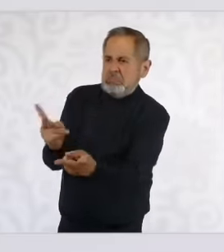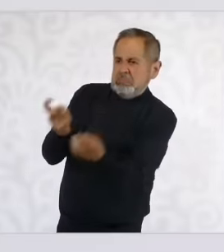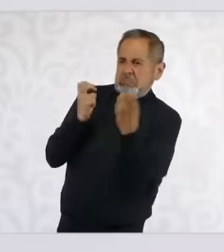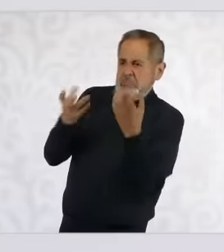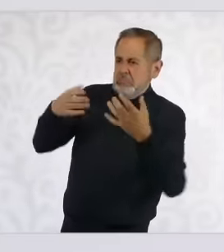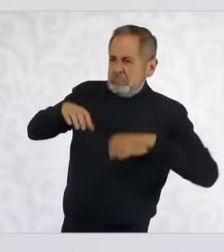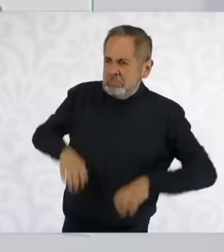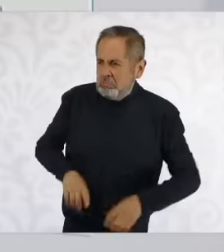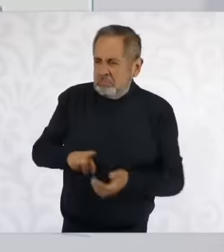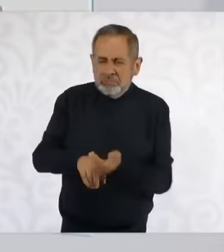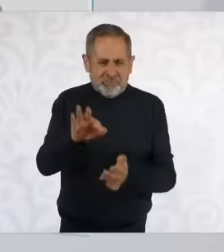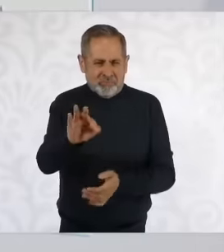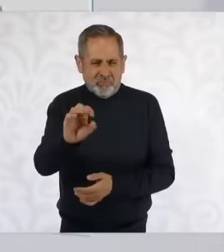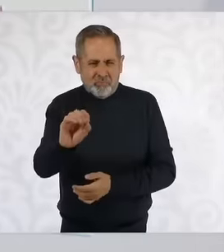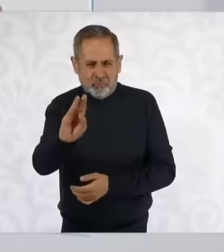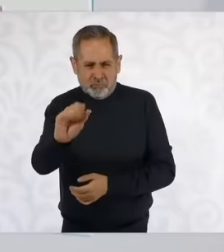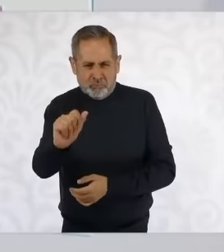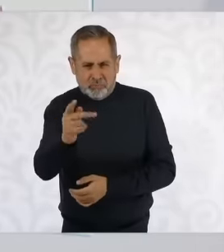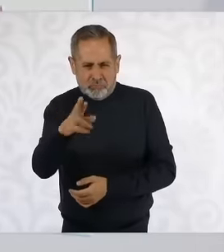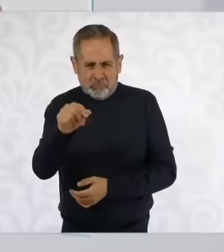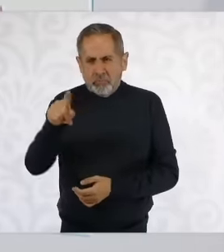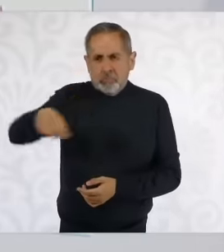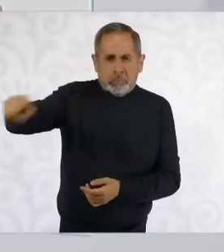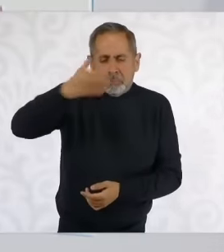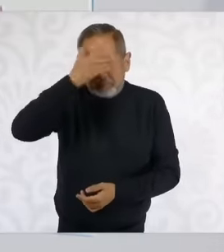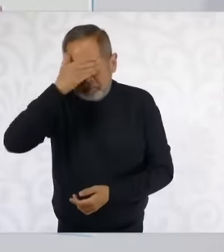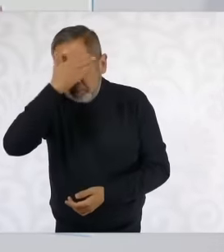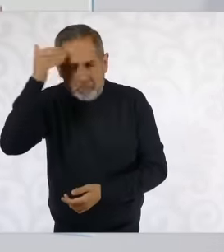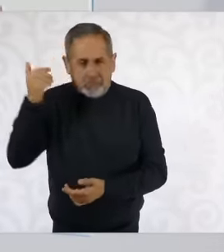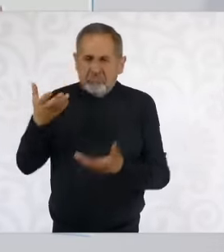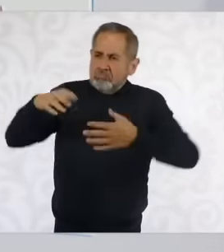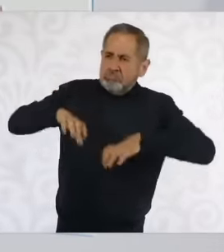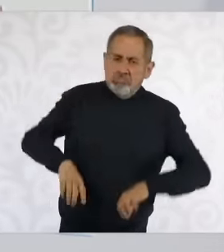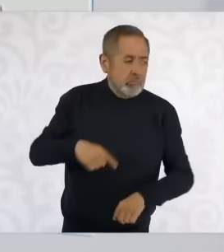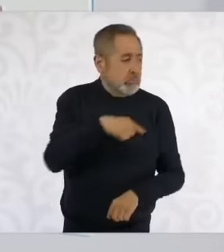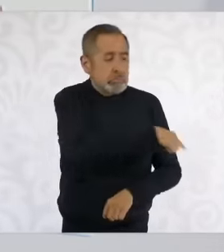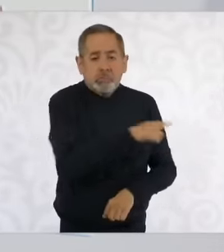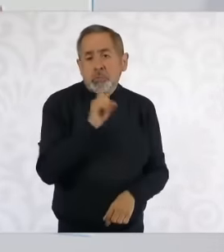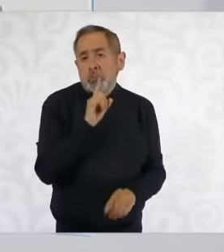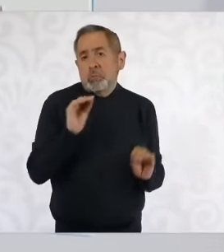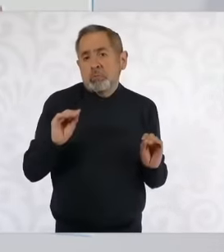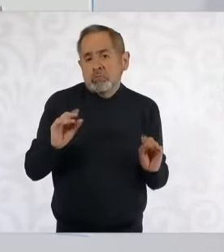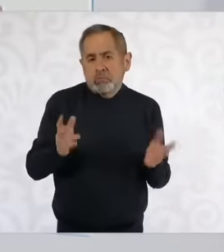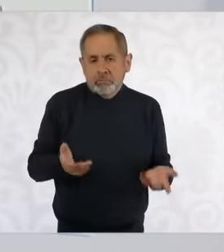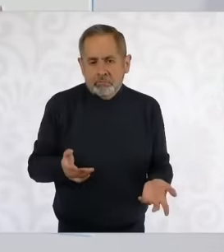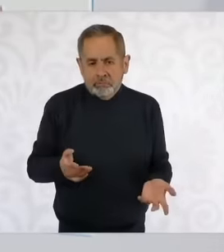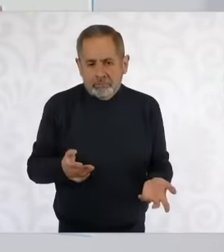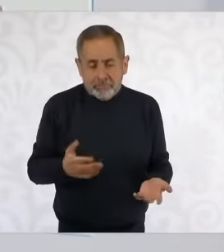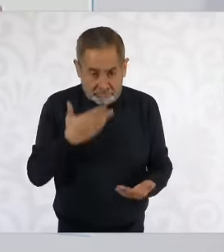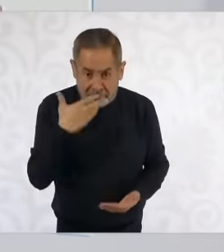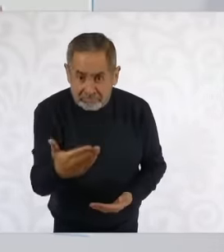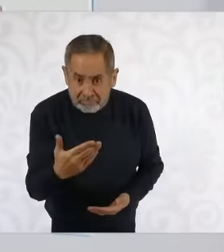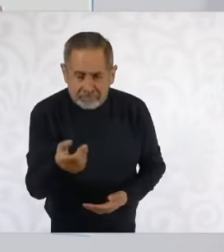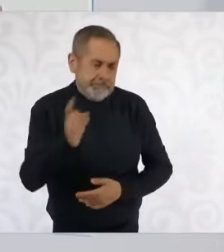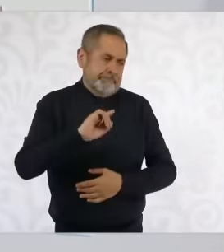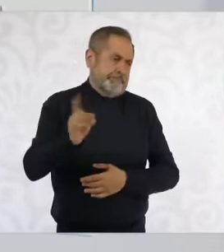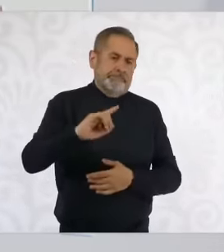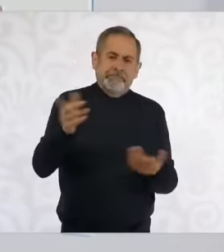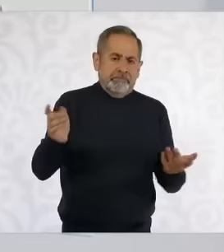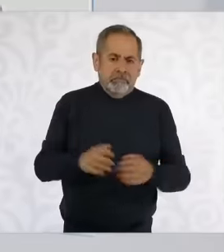organized as now. But that does not mean that they were in favor or when the court said